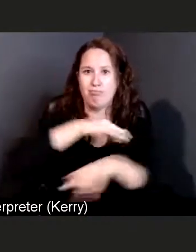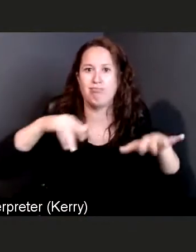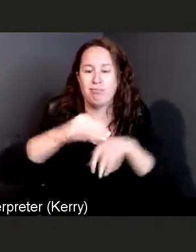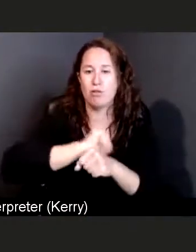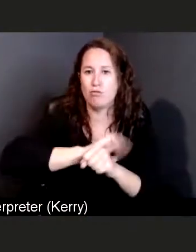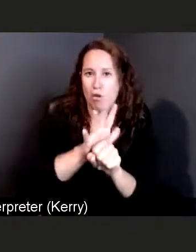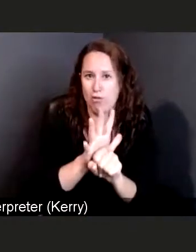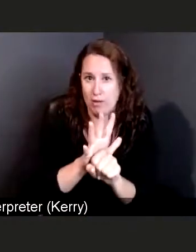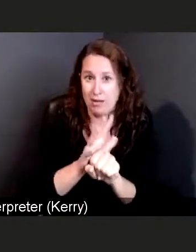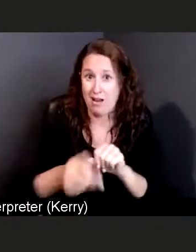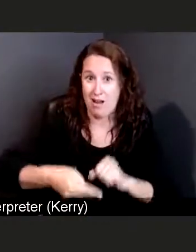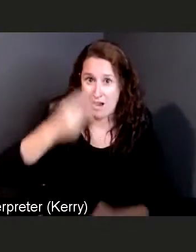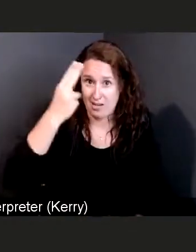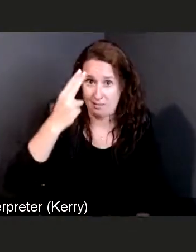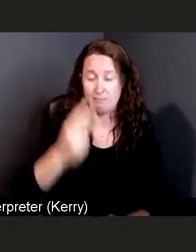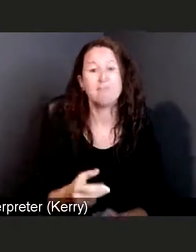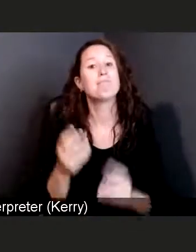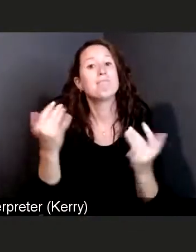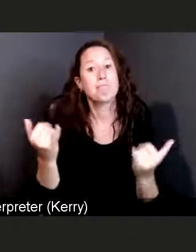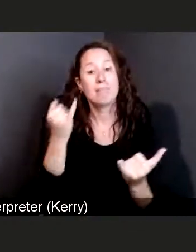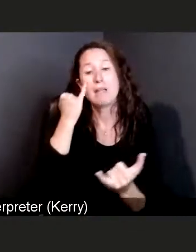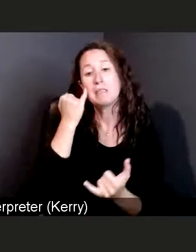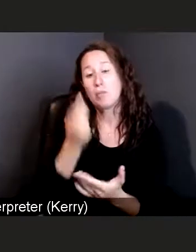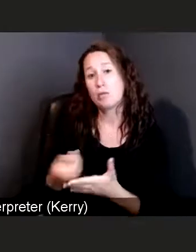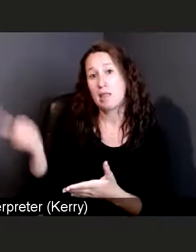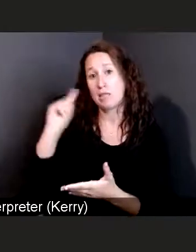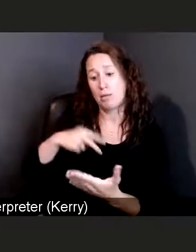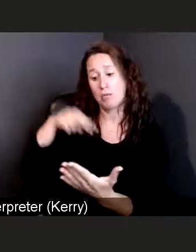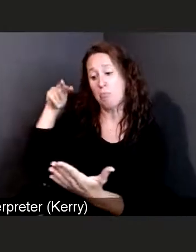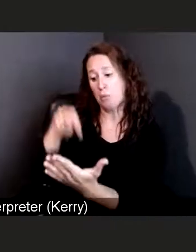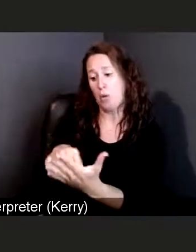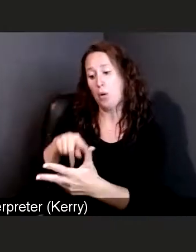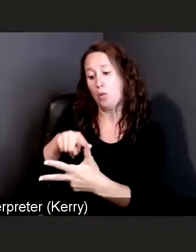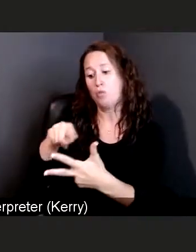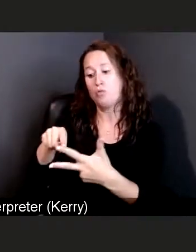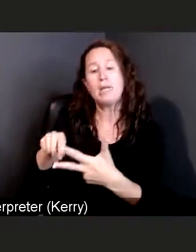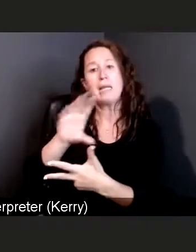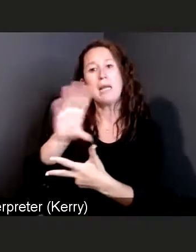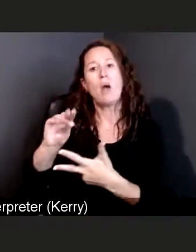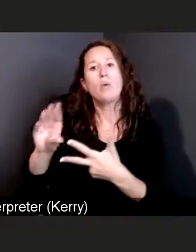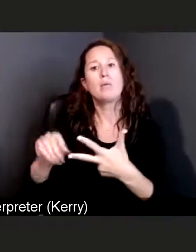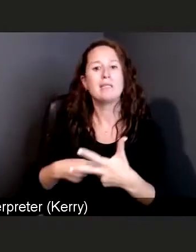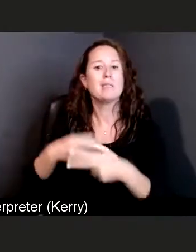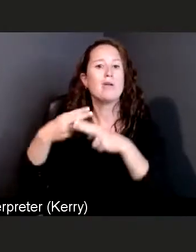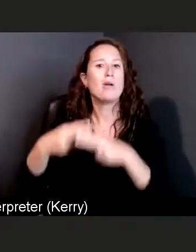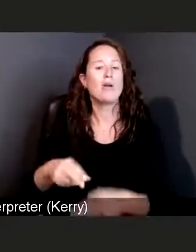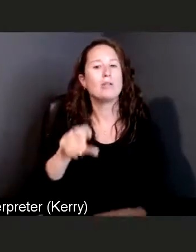if you would have looked, all three counties were noted as having substantial spread of COVID.